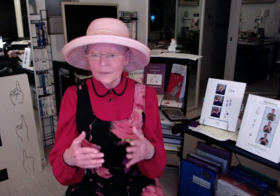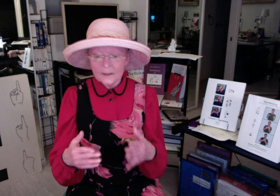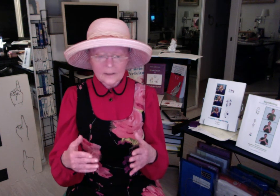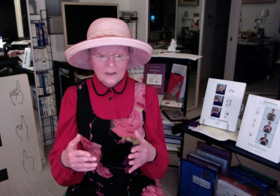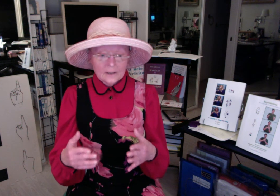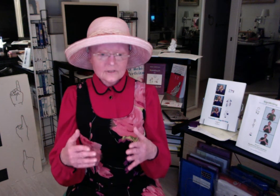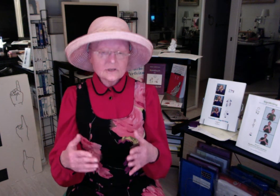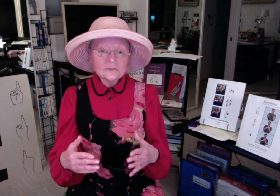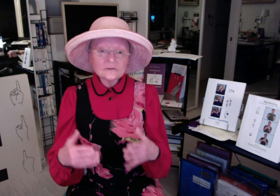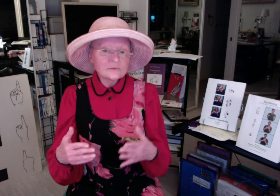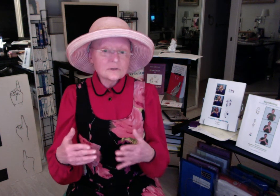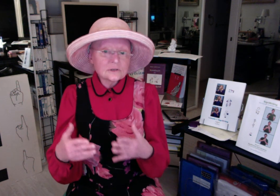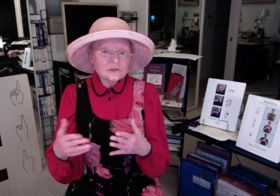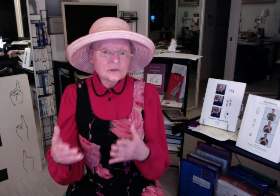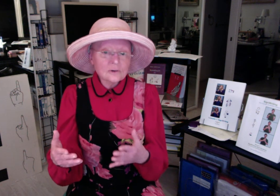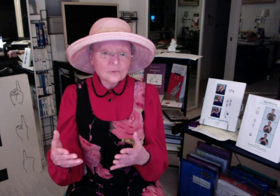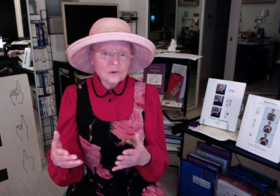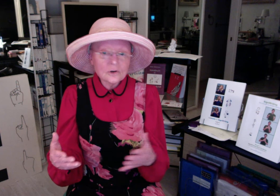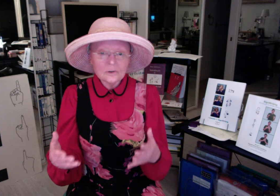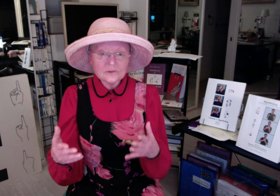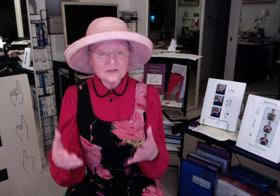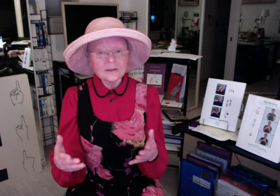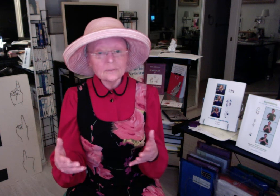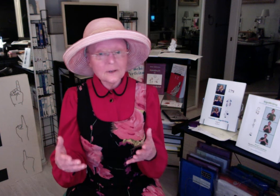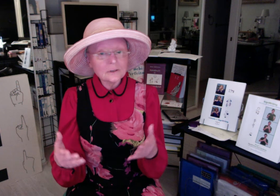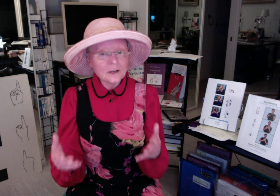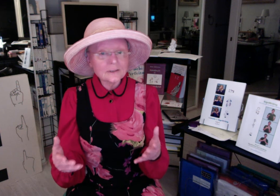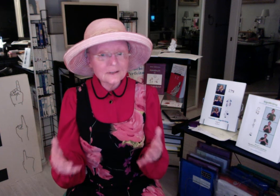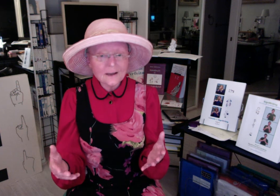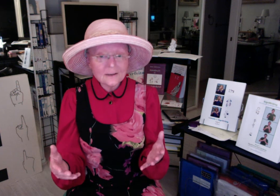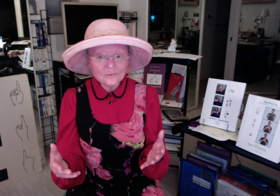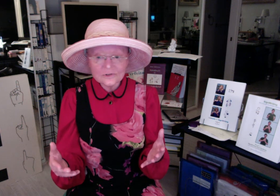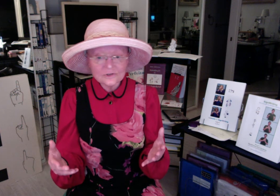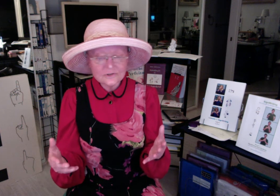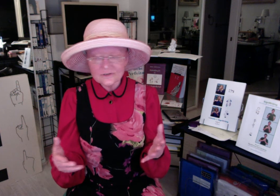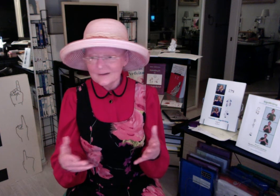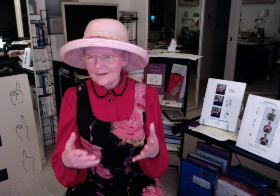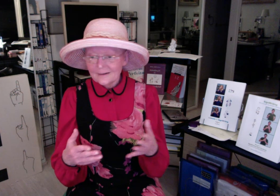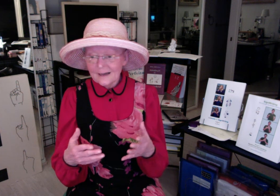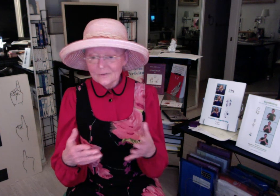Steve Slevinski's software called SignPuddle Online, which is outstanding